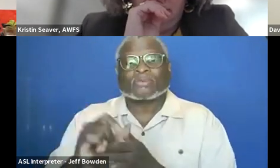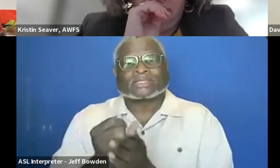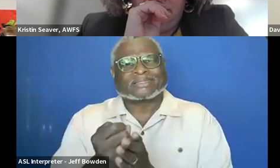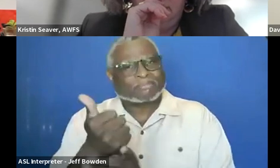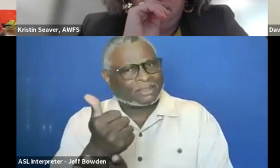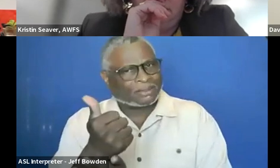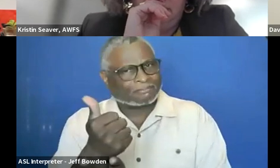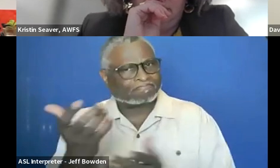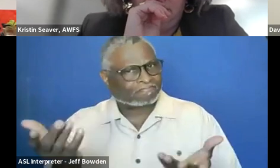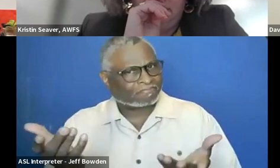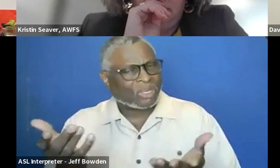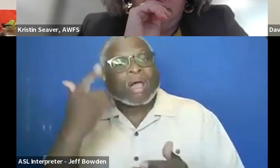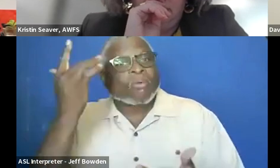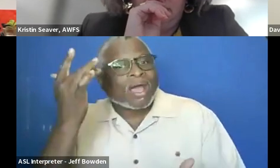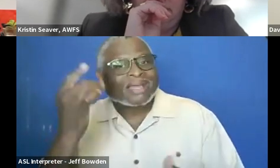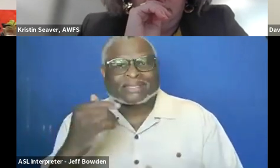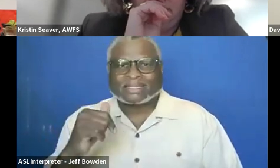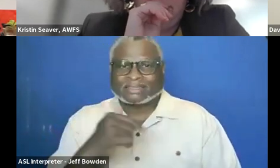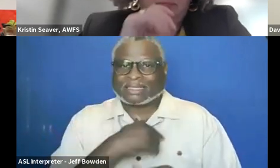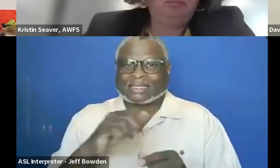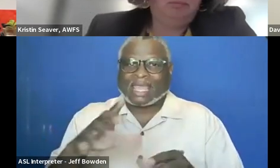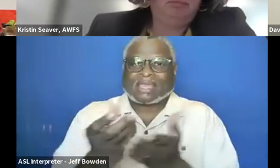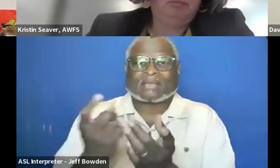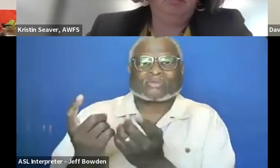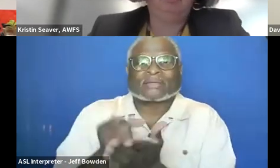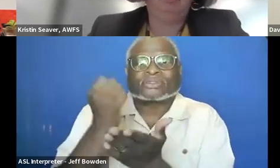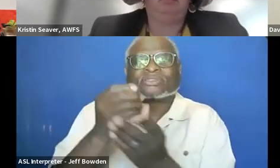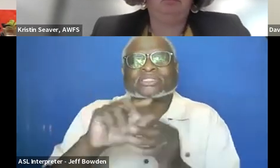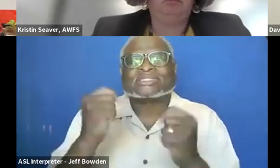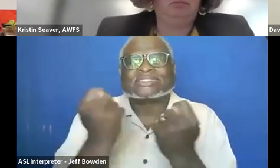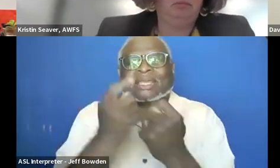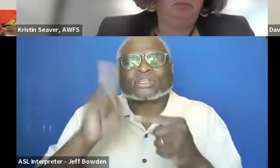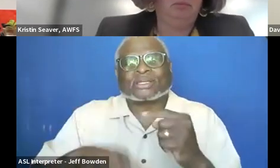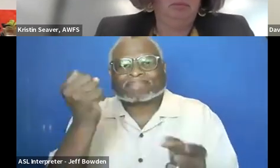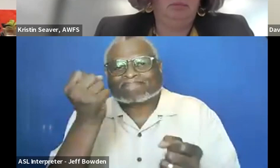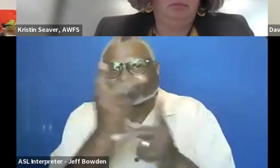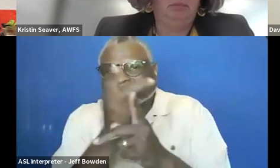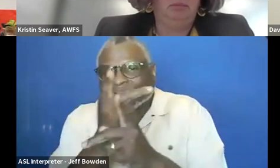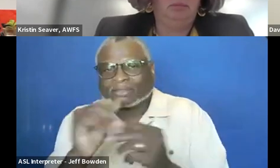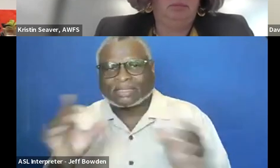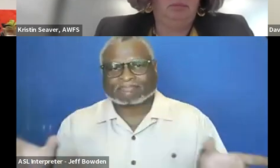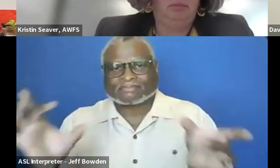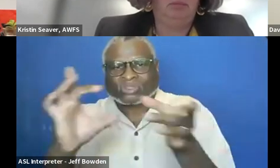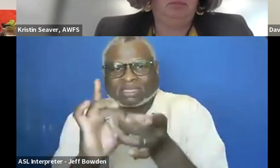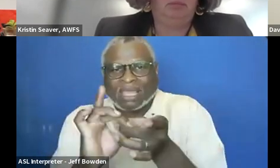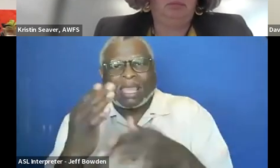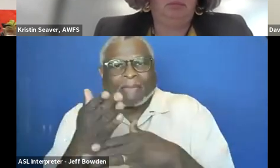because the acquisition team had not been able to connect the dots that printers